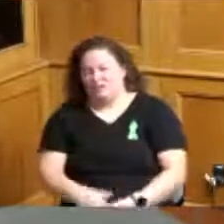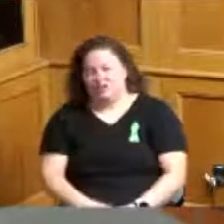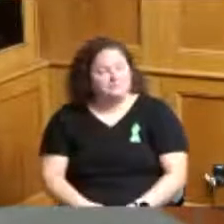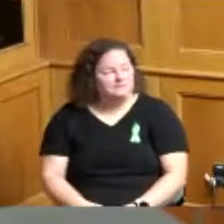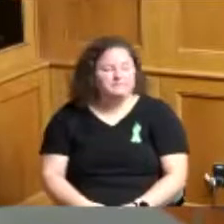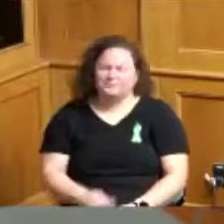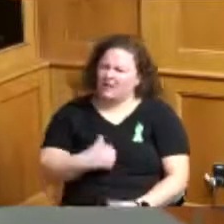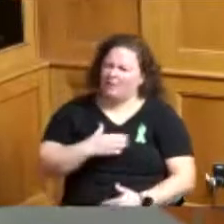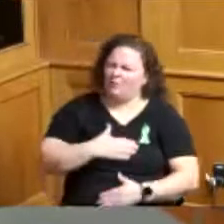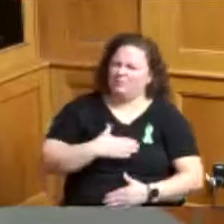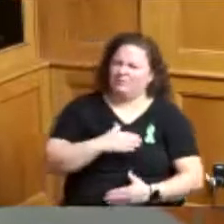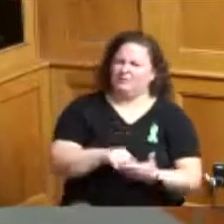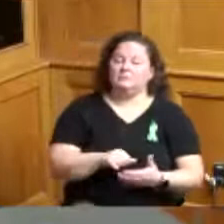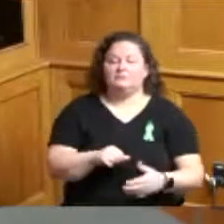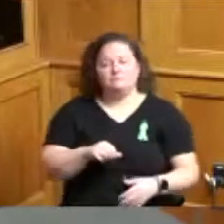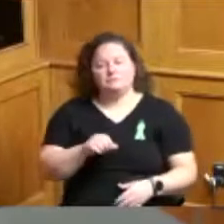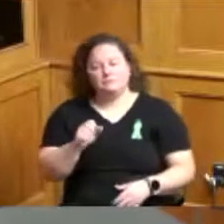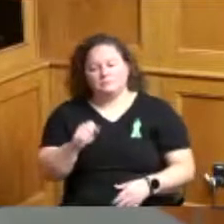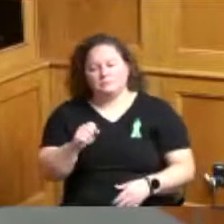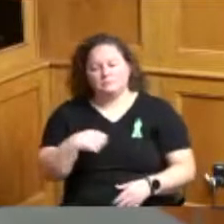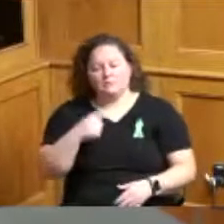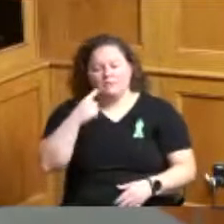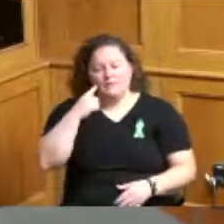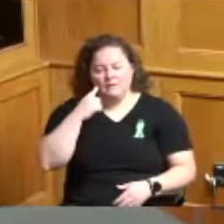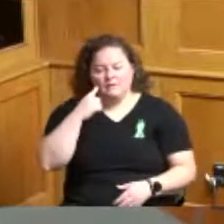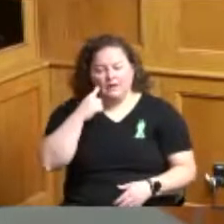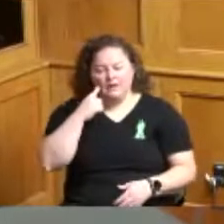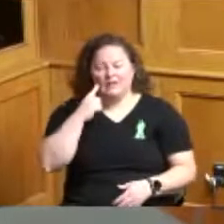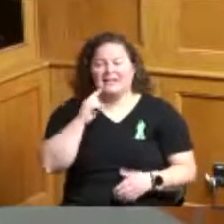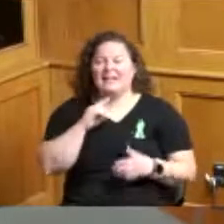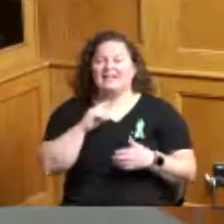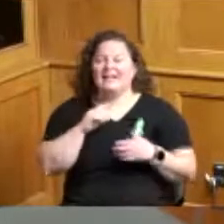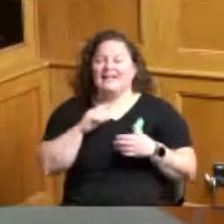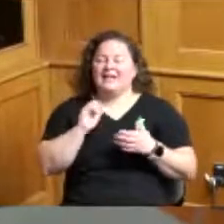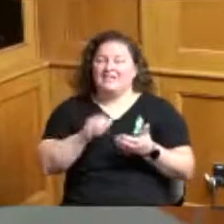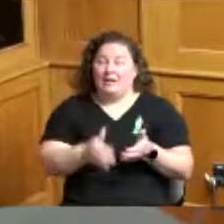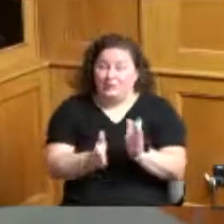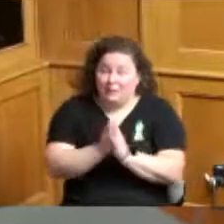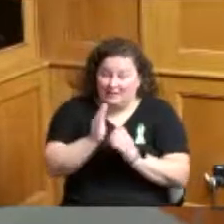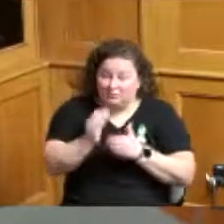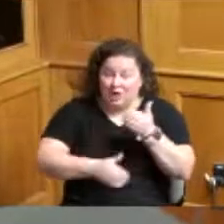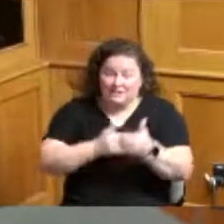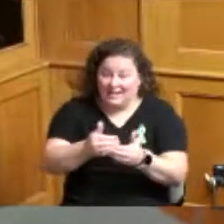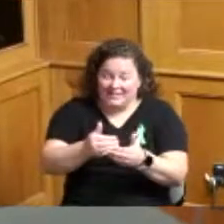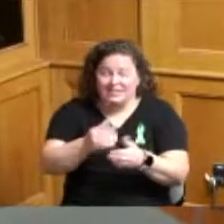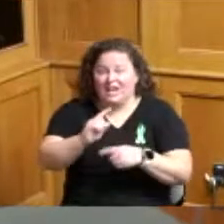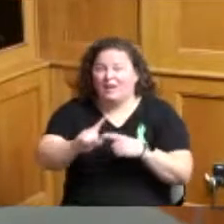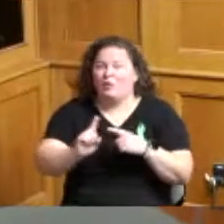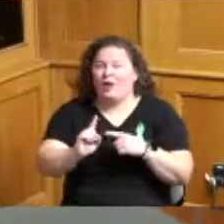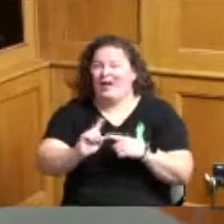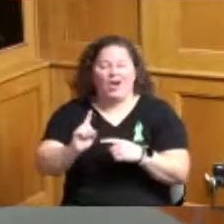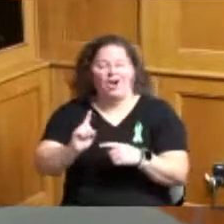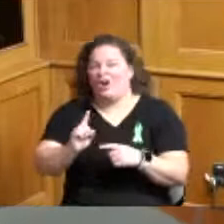I think that where they may die in that process is that MSD you know depending again on the structure